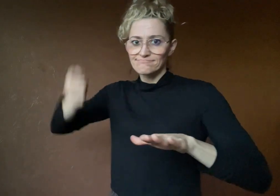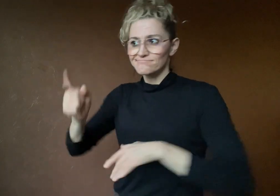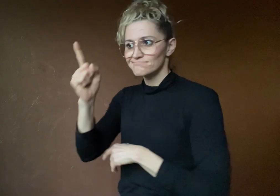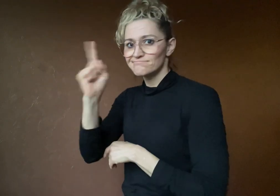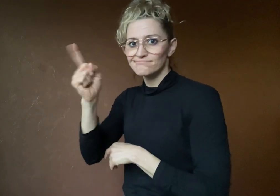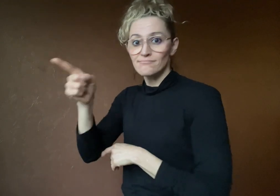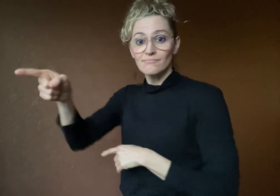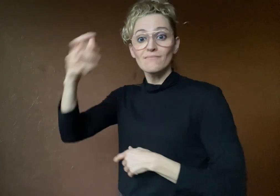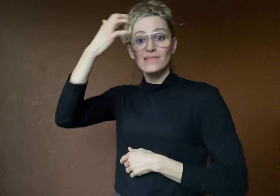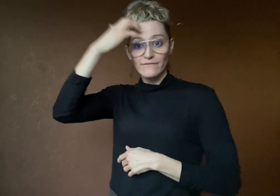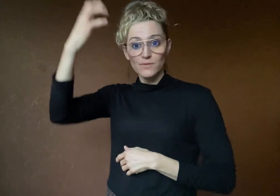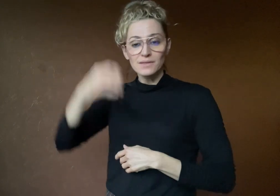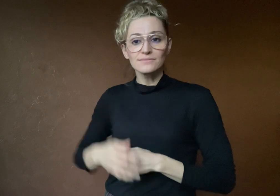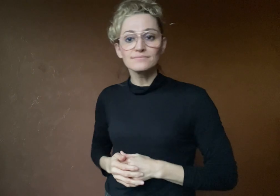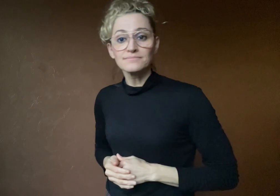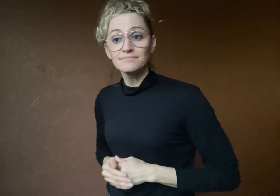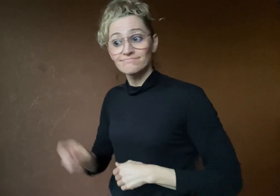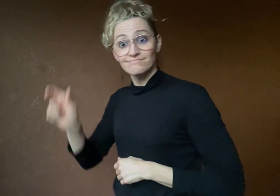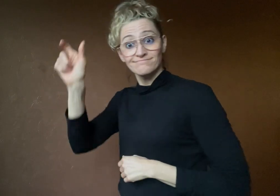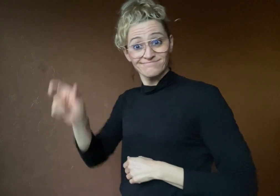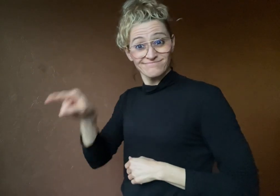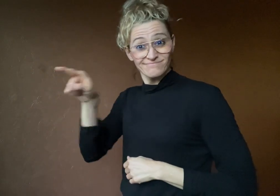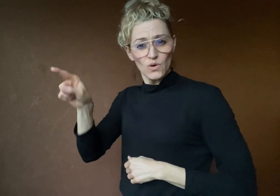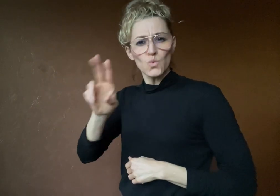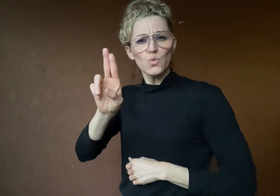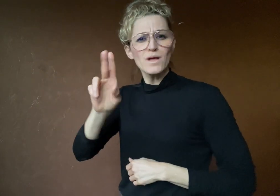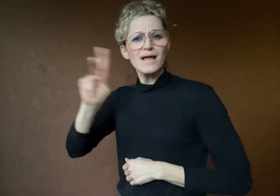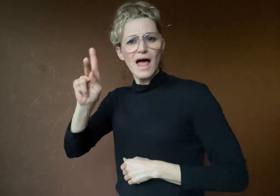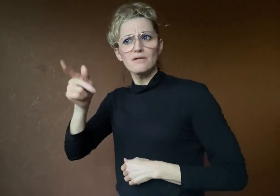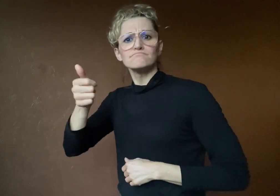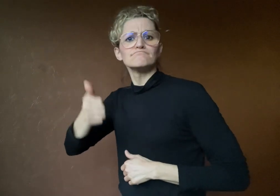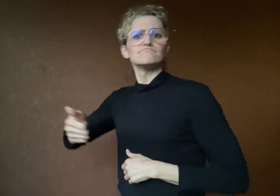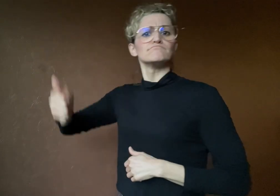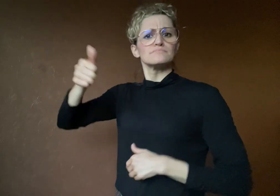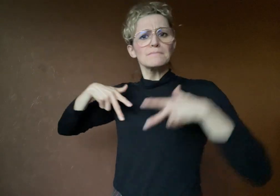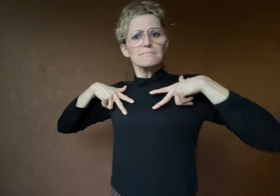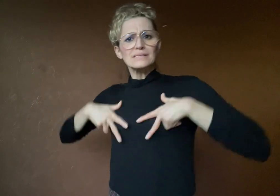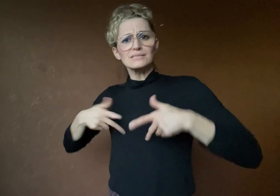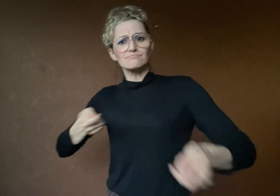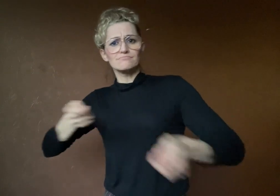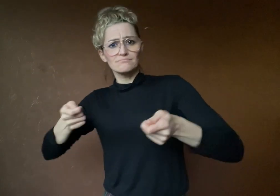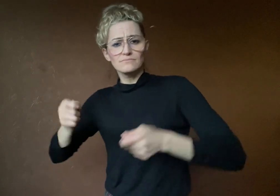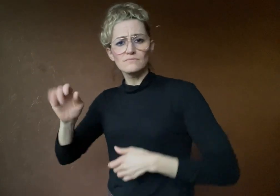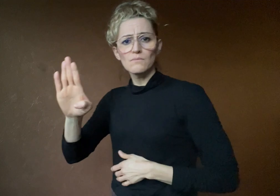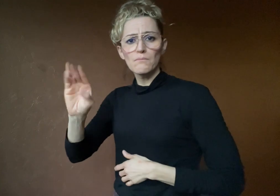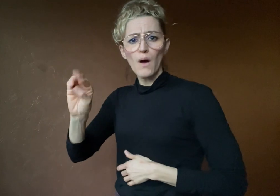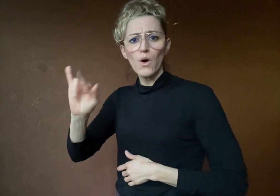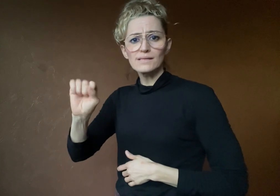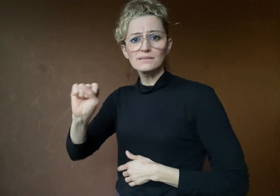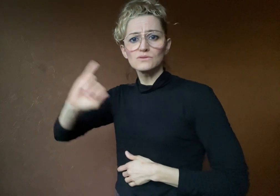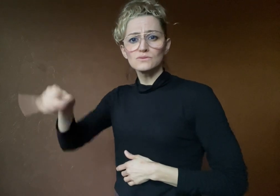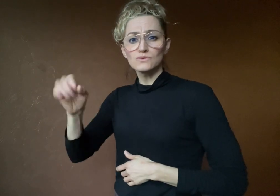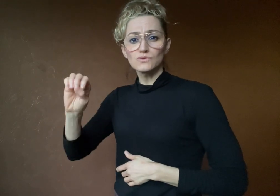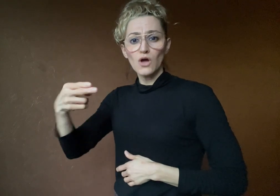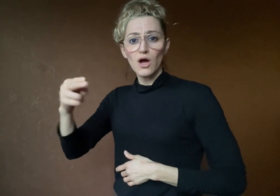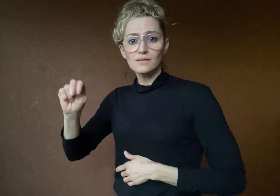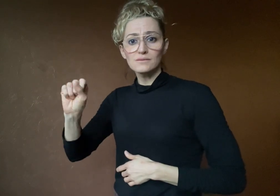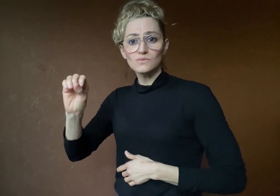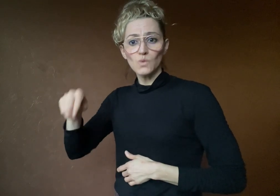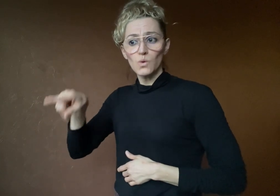the Government. UK prime minister Boris Johnson had to apologise